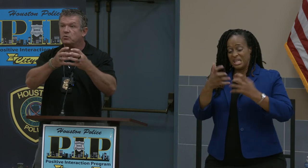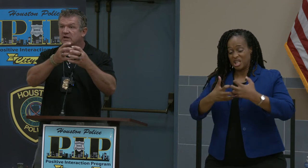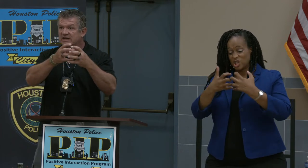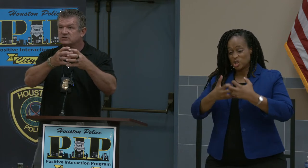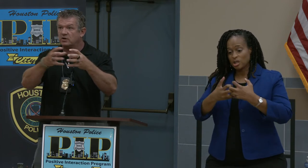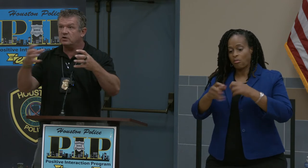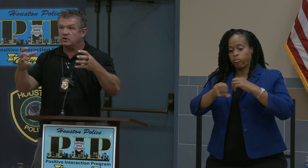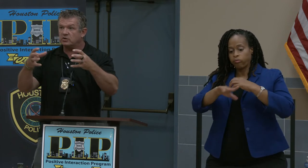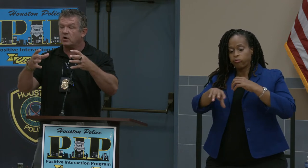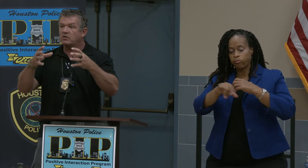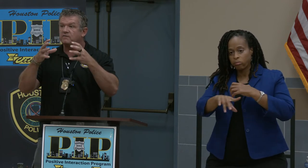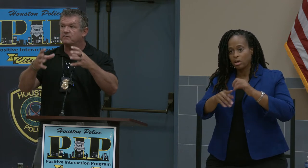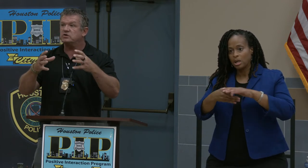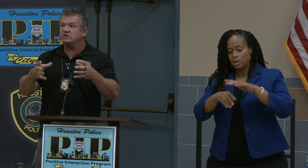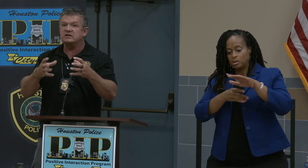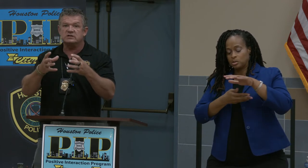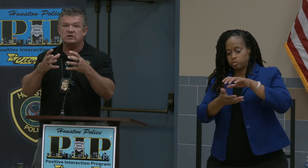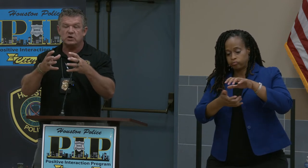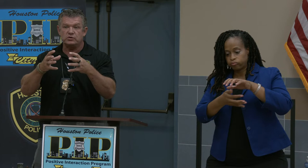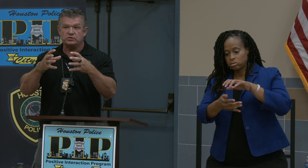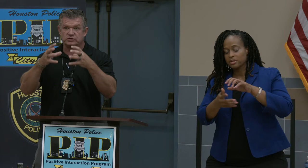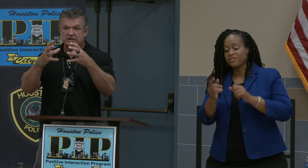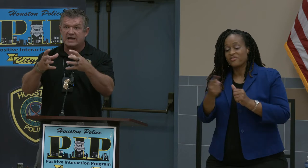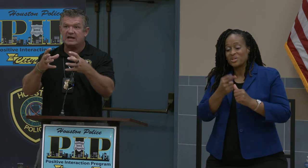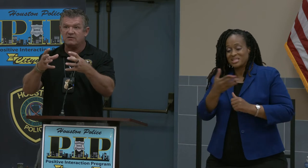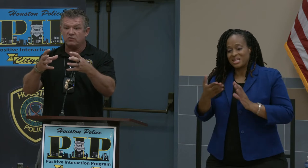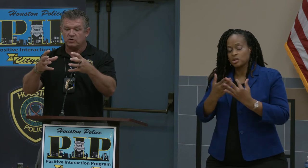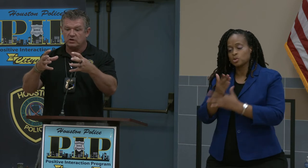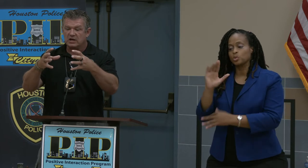when it gets under your car, the first thing it's going to go through is your catalytic converter.